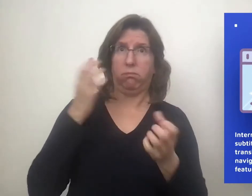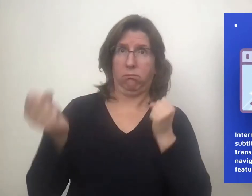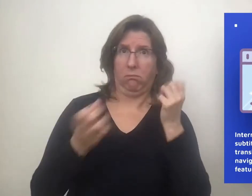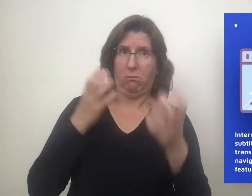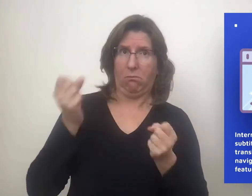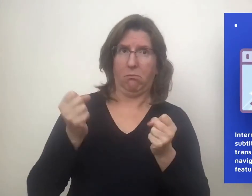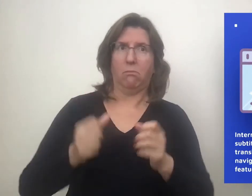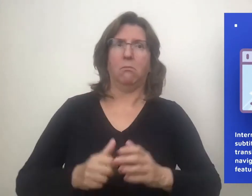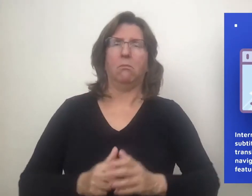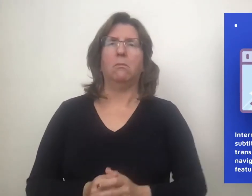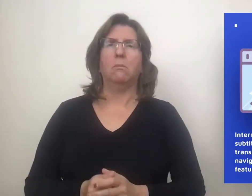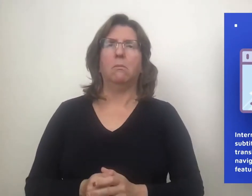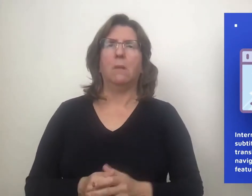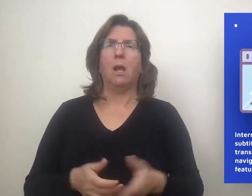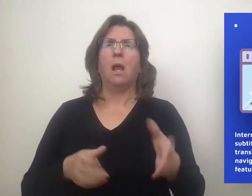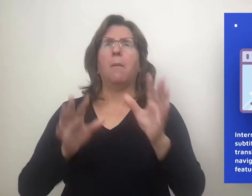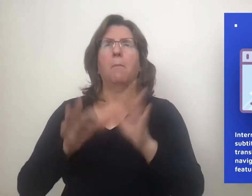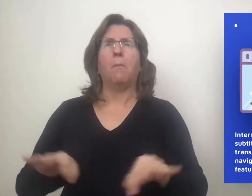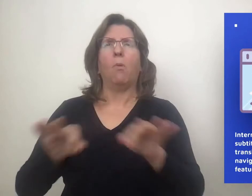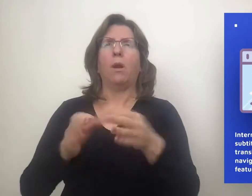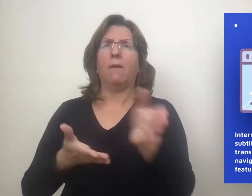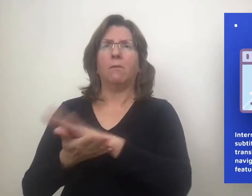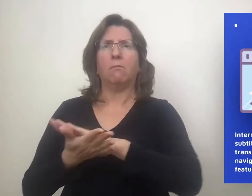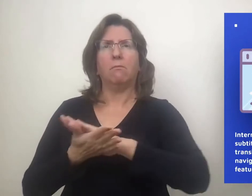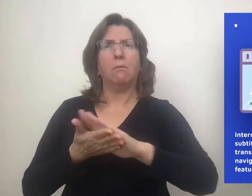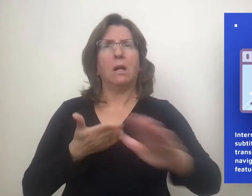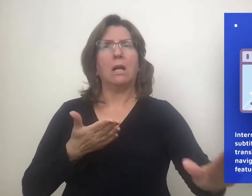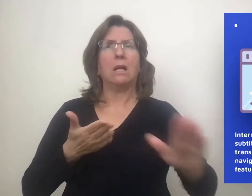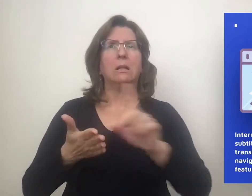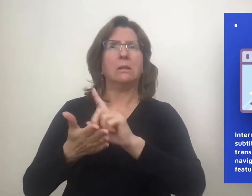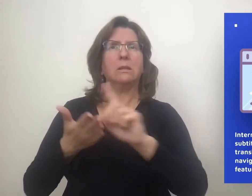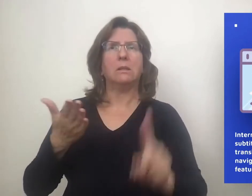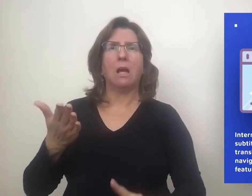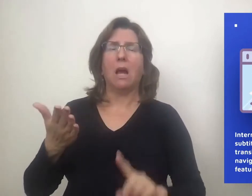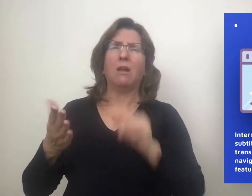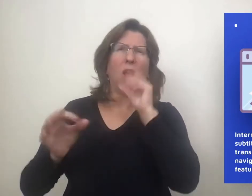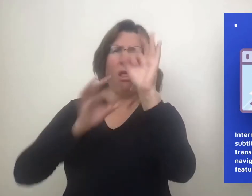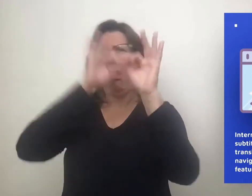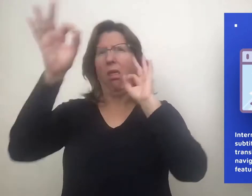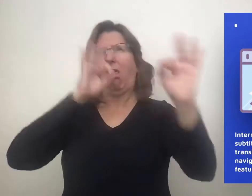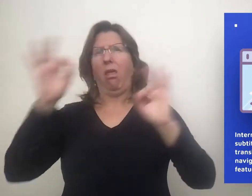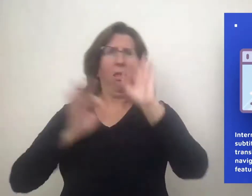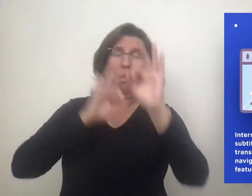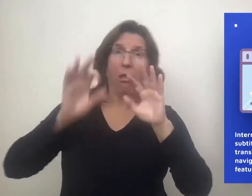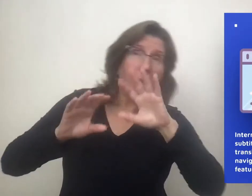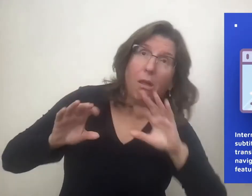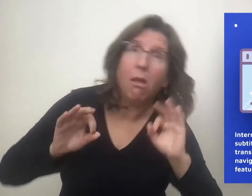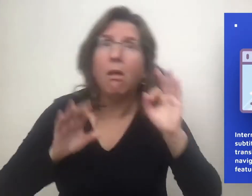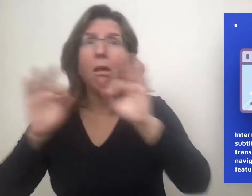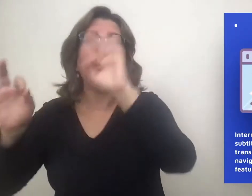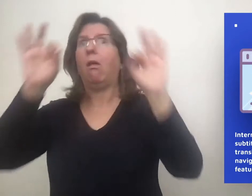At this level, the presentation of material should have a clean design, the visual presentations